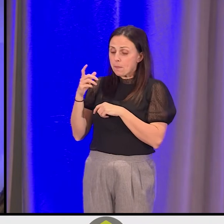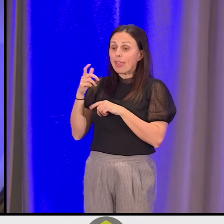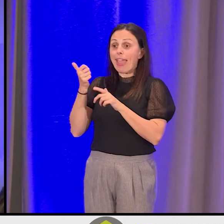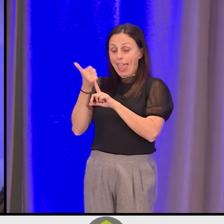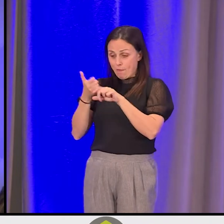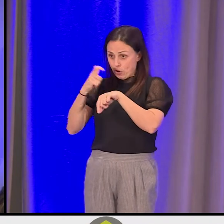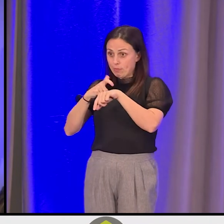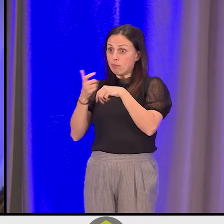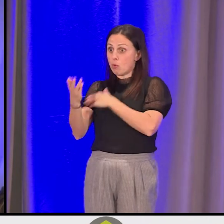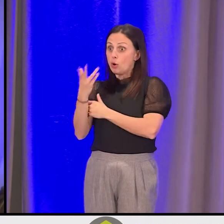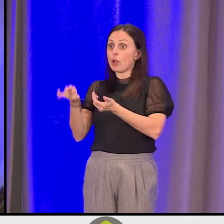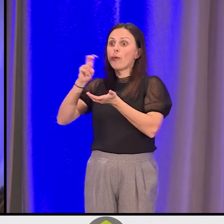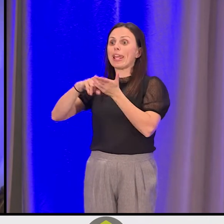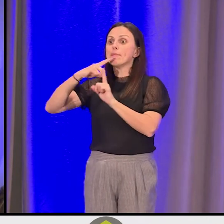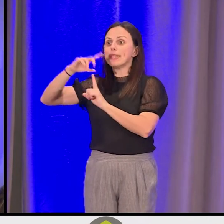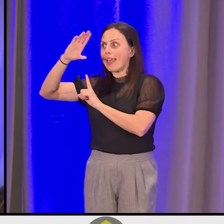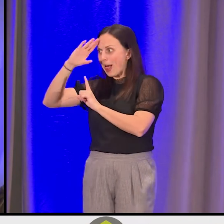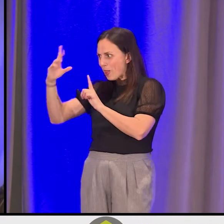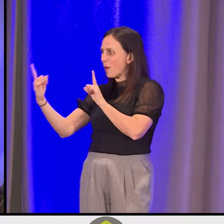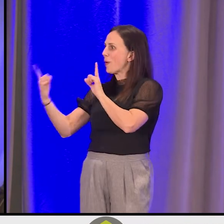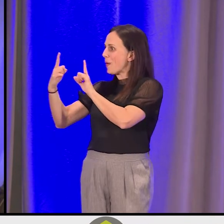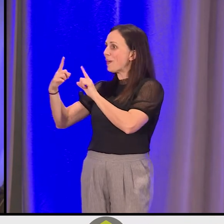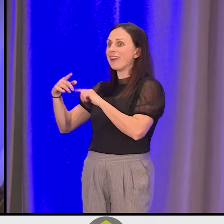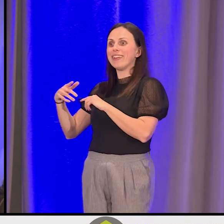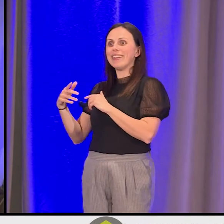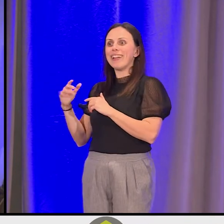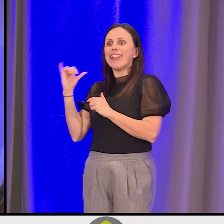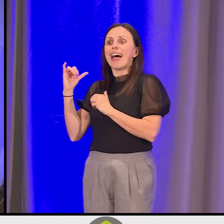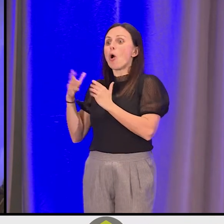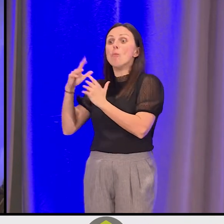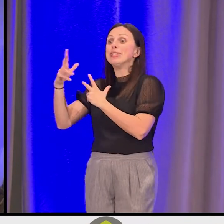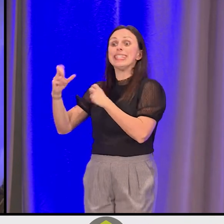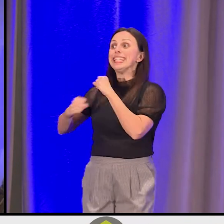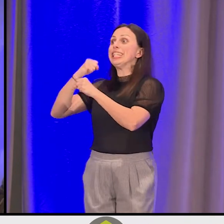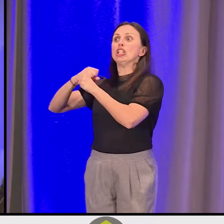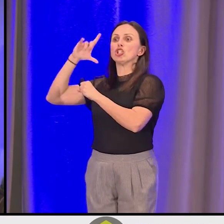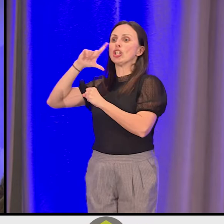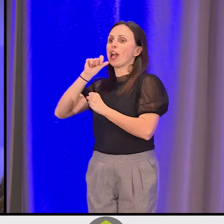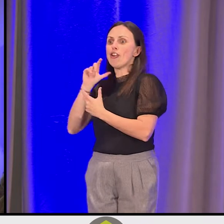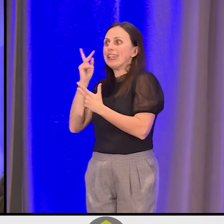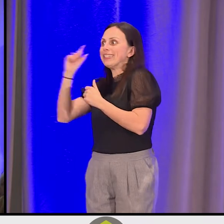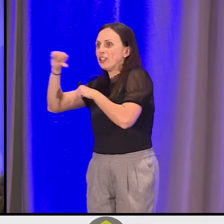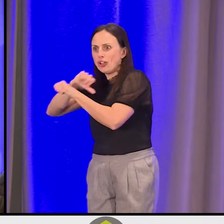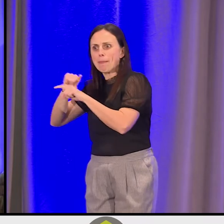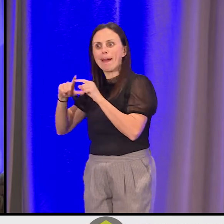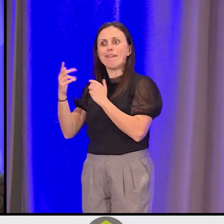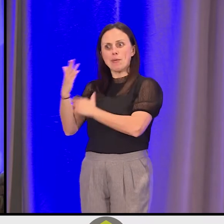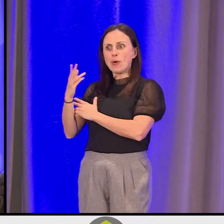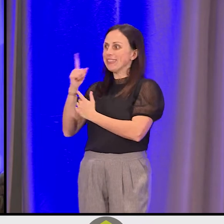We say hello, and we greet one another like it's been years. We do miss it sometimes.